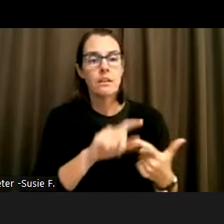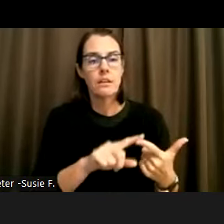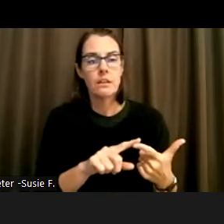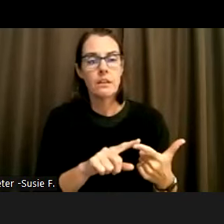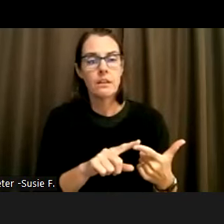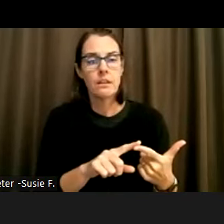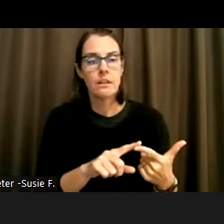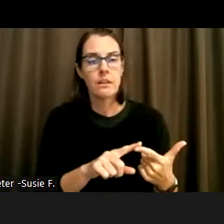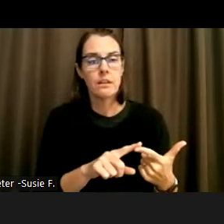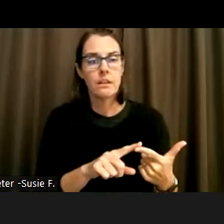They